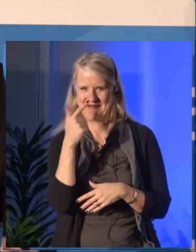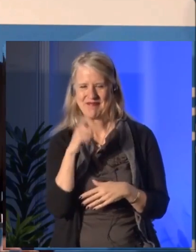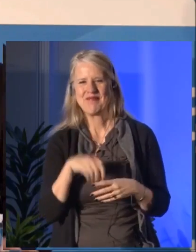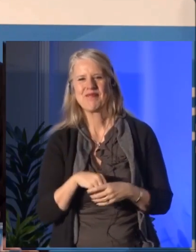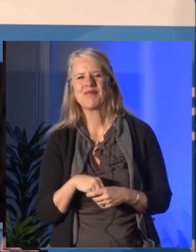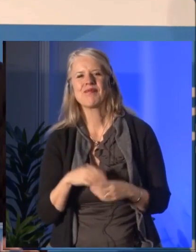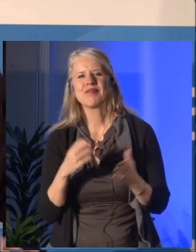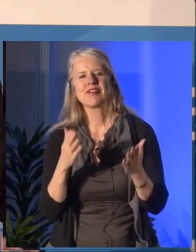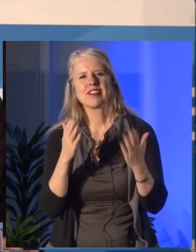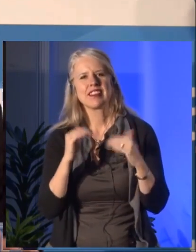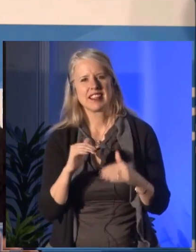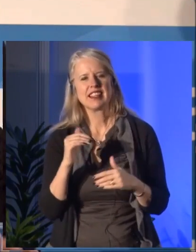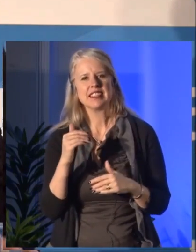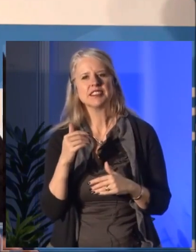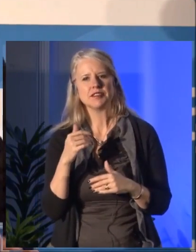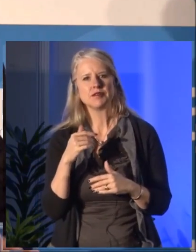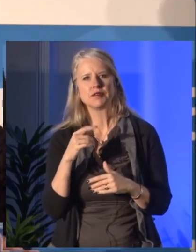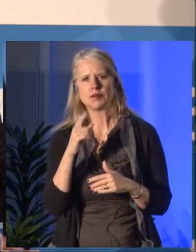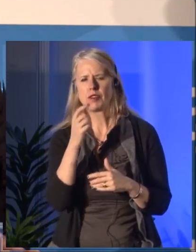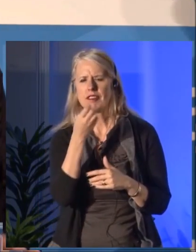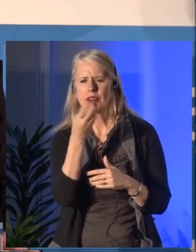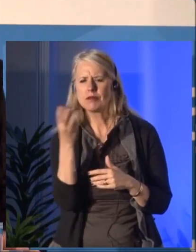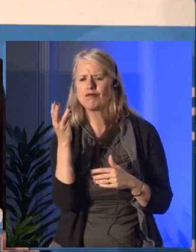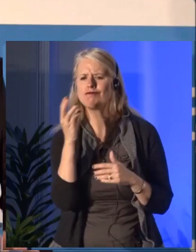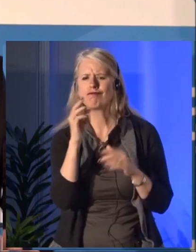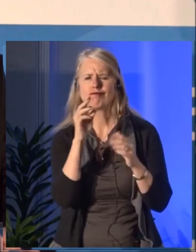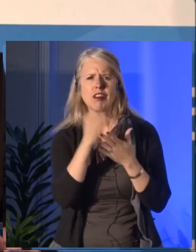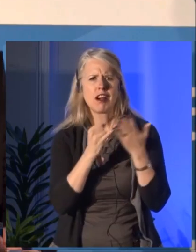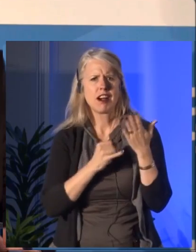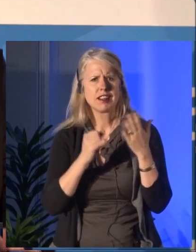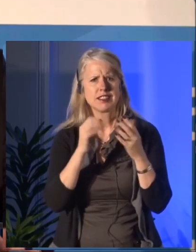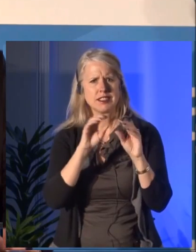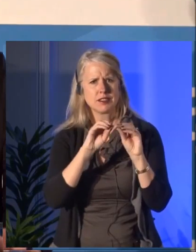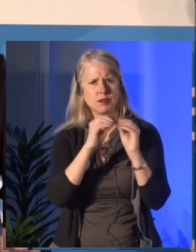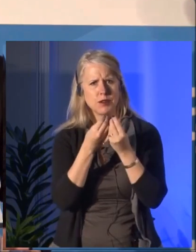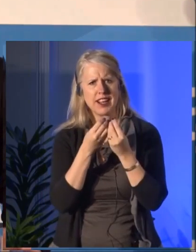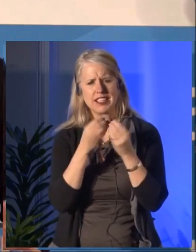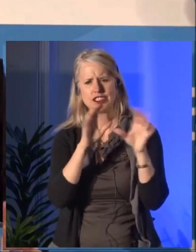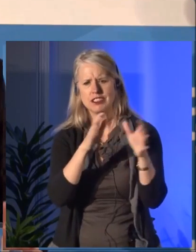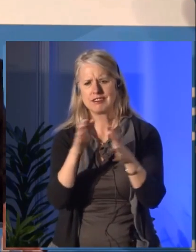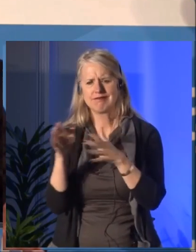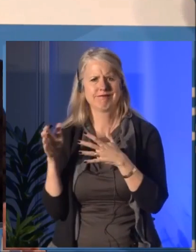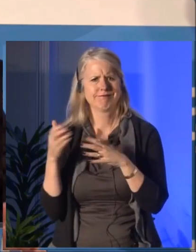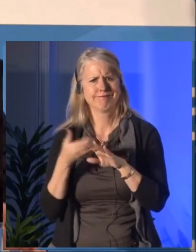Fast-forward to last year when with the help